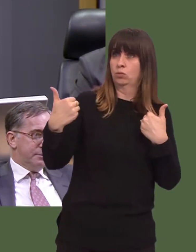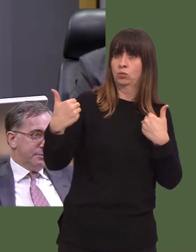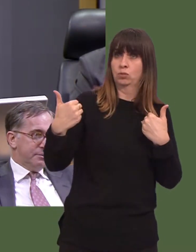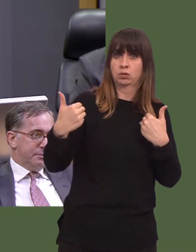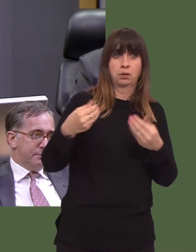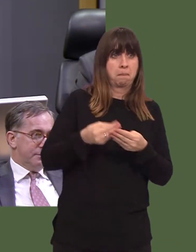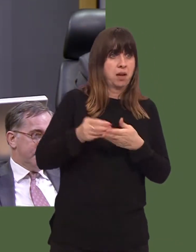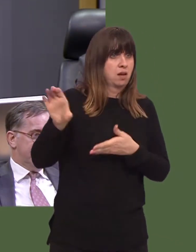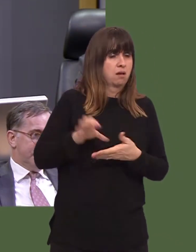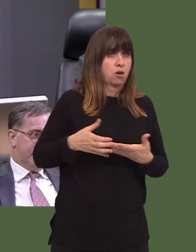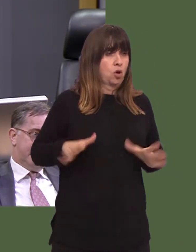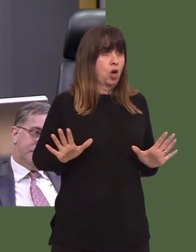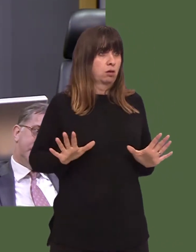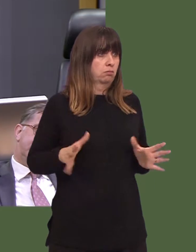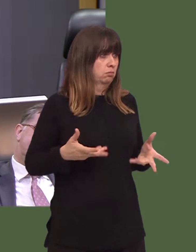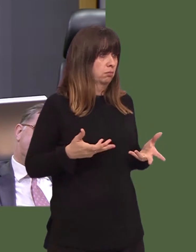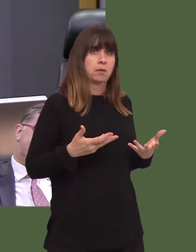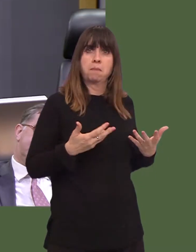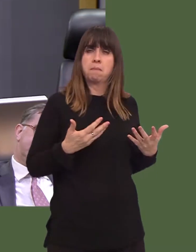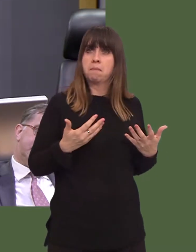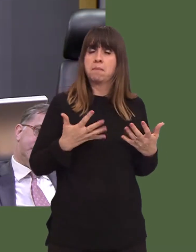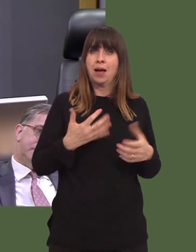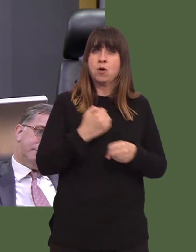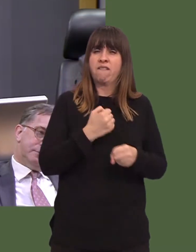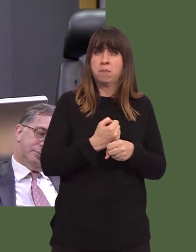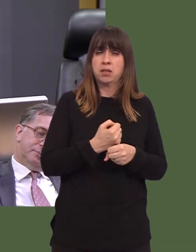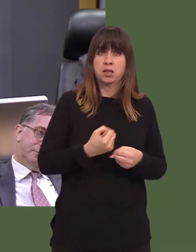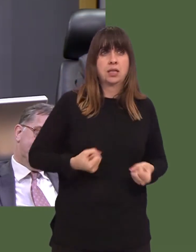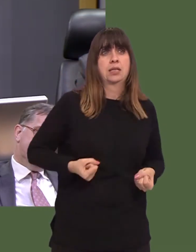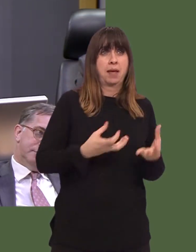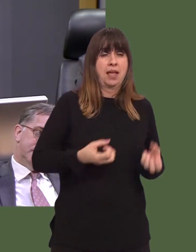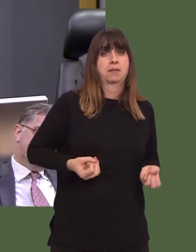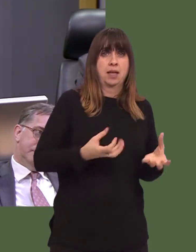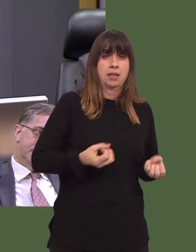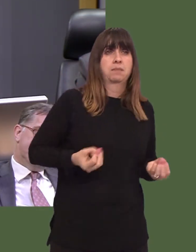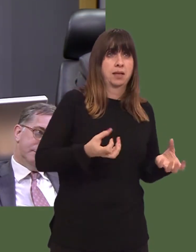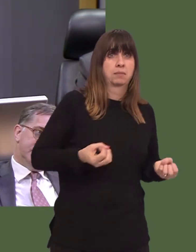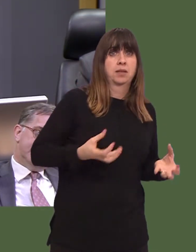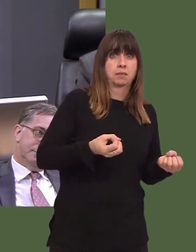Therefore, because public expenditure is now nearly 60 per cent of the Welsh GDP, there